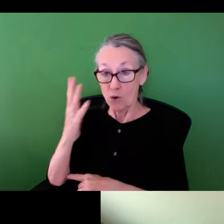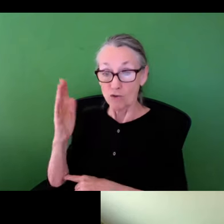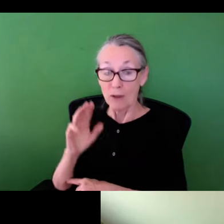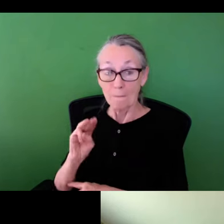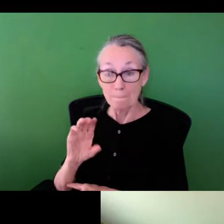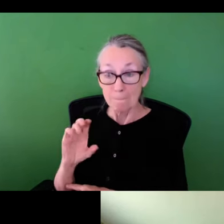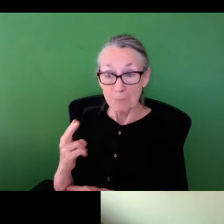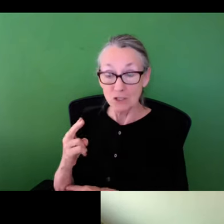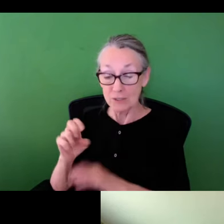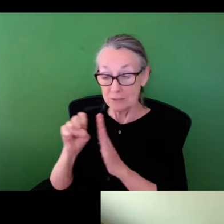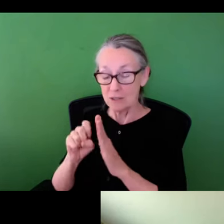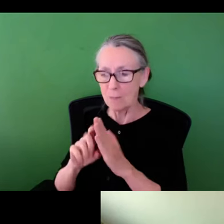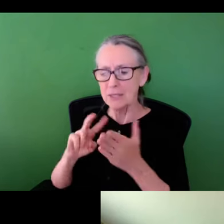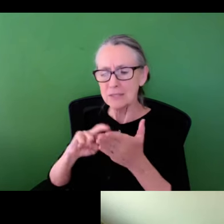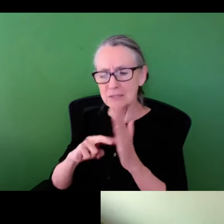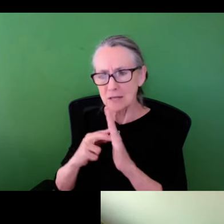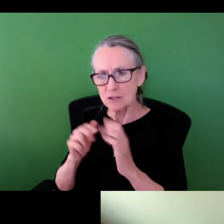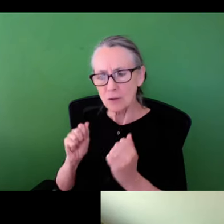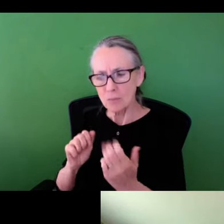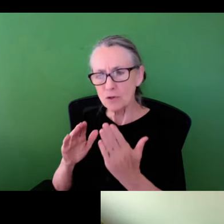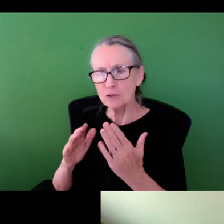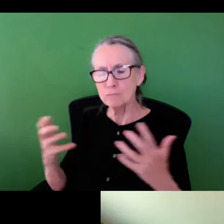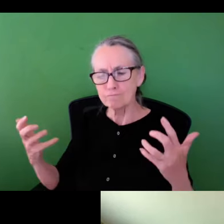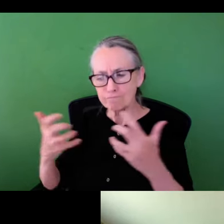who is in urban forestry at